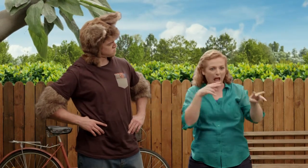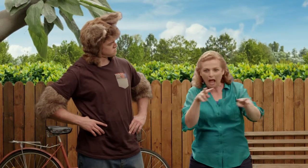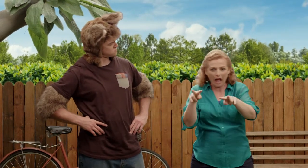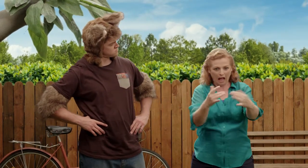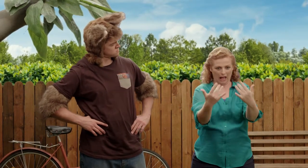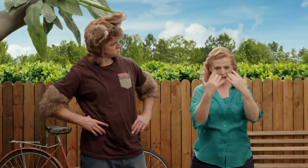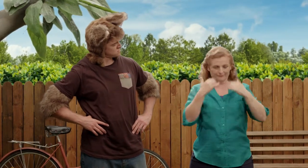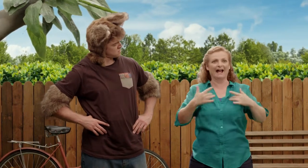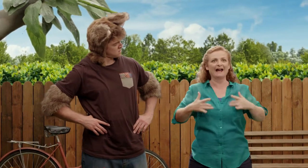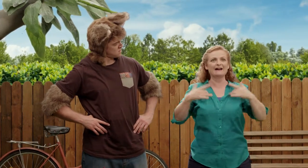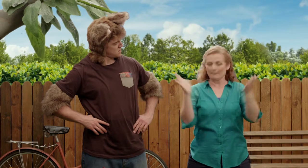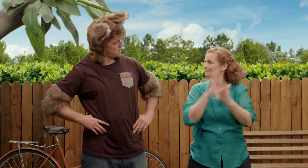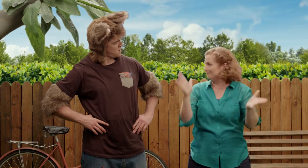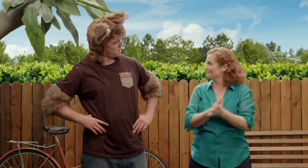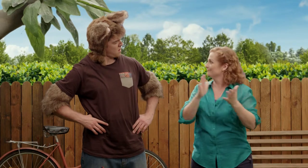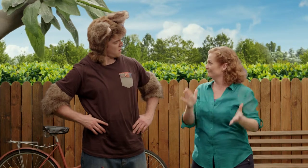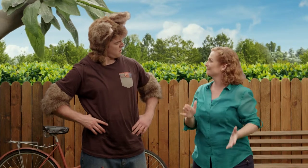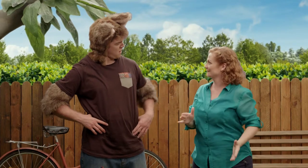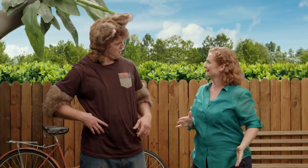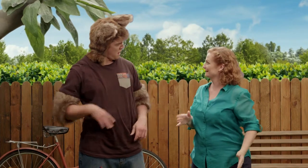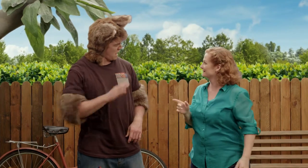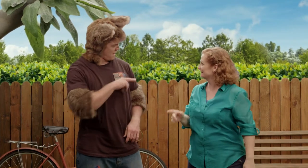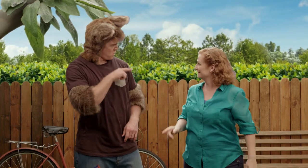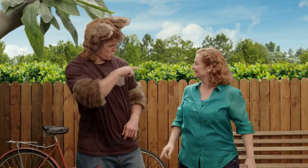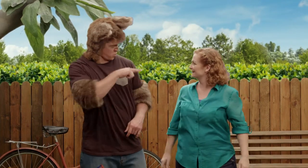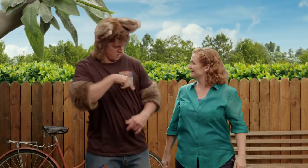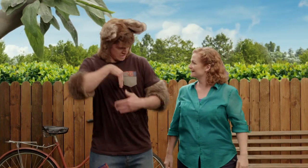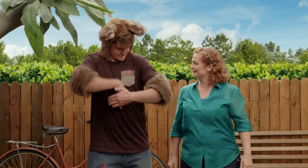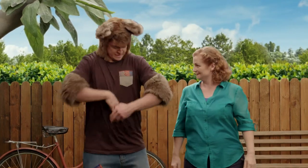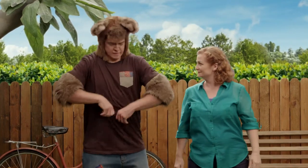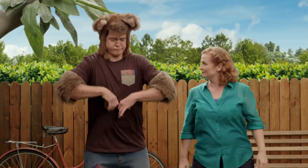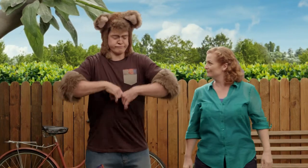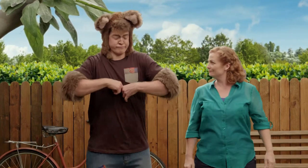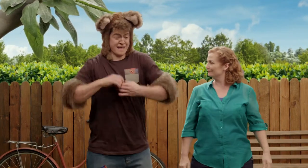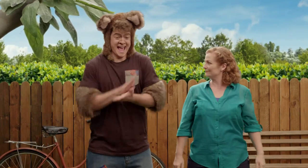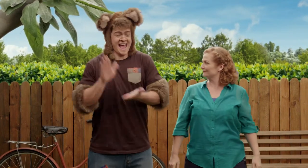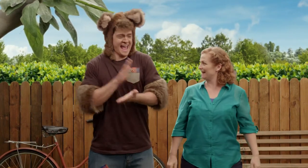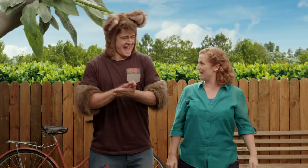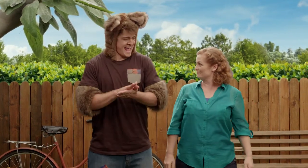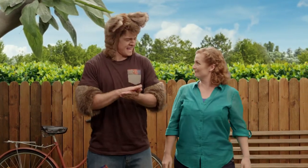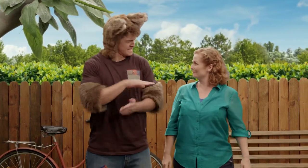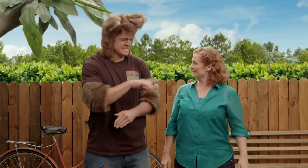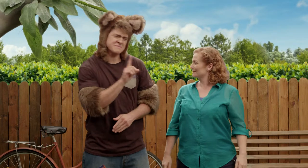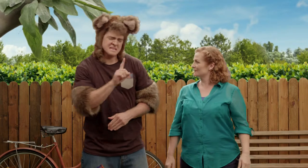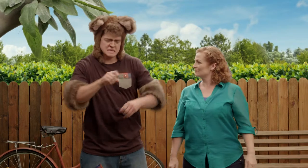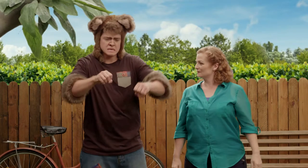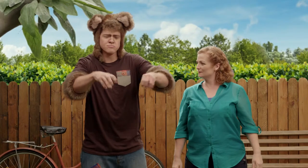that makes me feel happy too. So when you're all bubbly inside, you're happy,